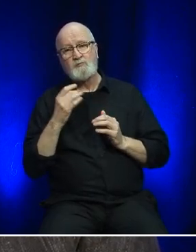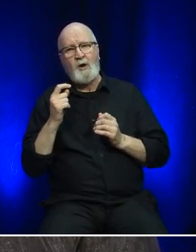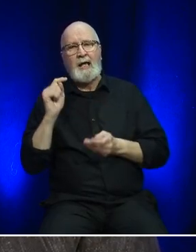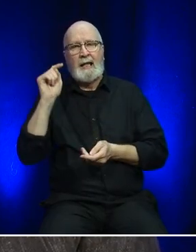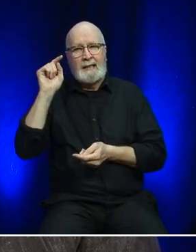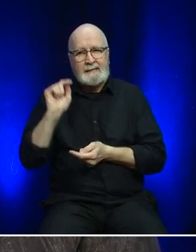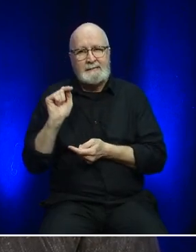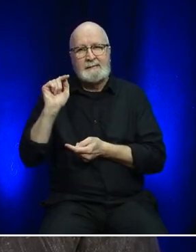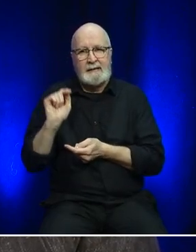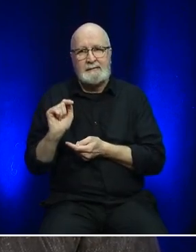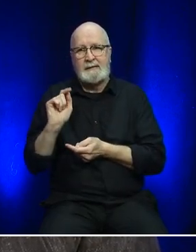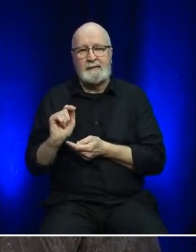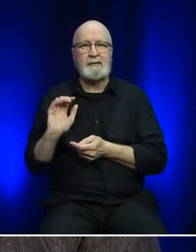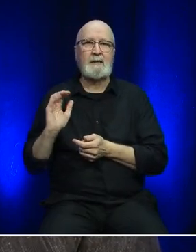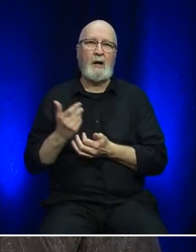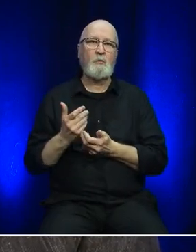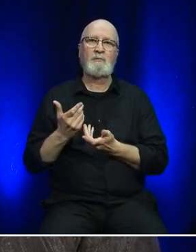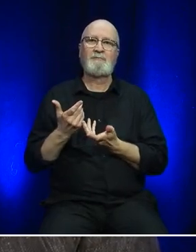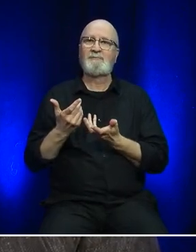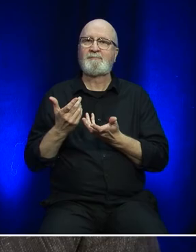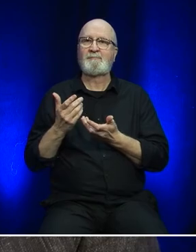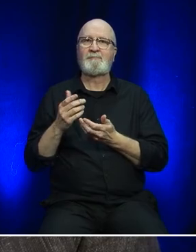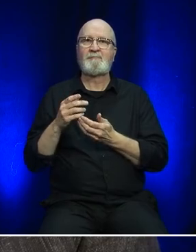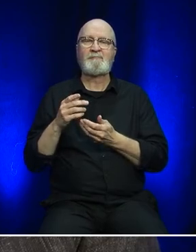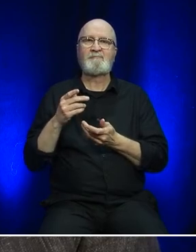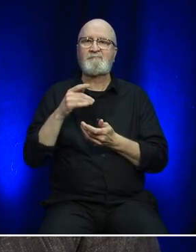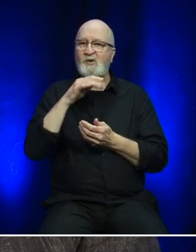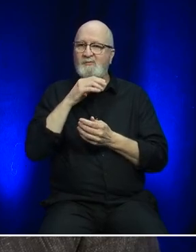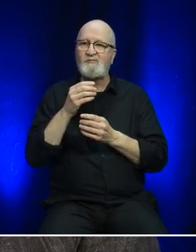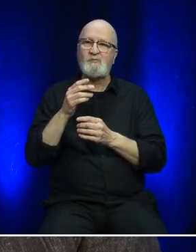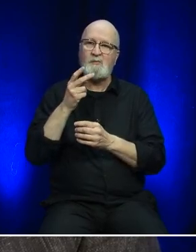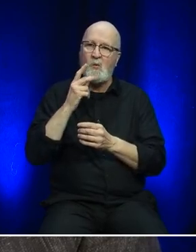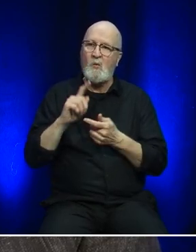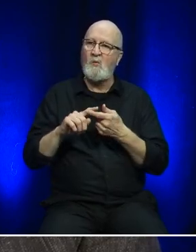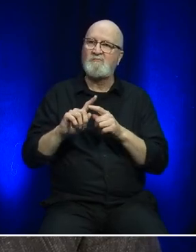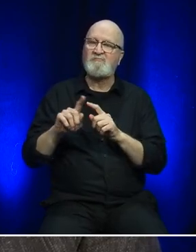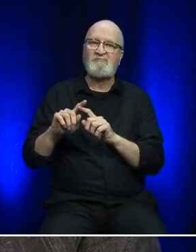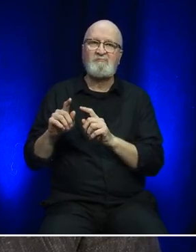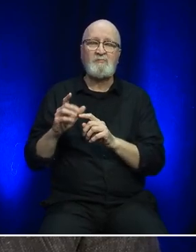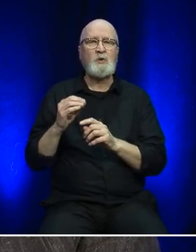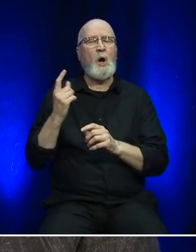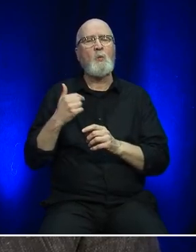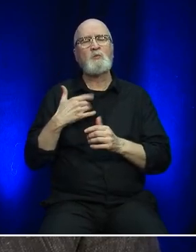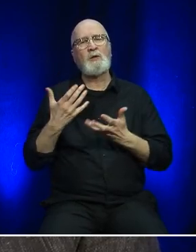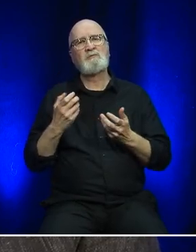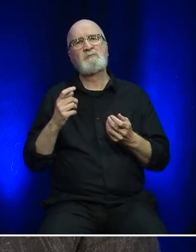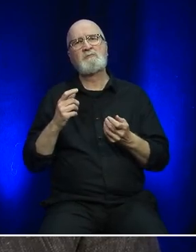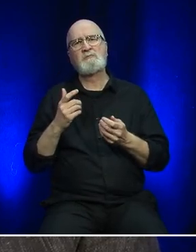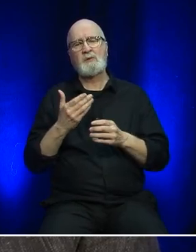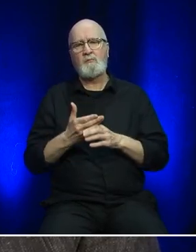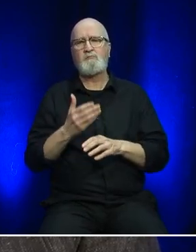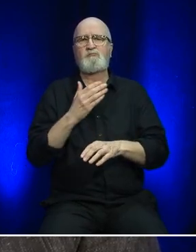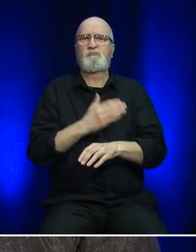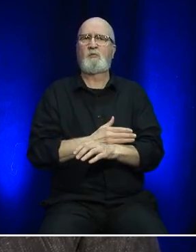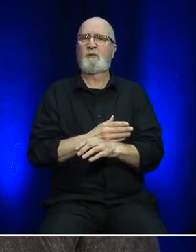gases as we possibly can. So yeah, we're continuously looking at ways to make more efficient decisions as well as make more